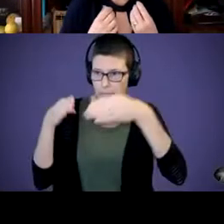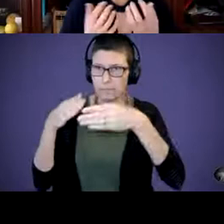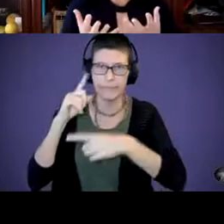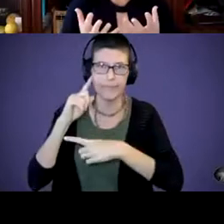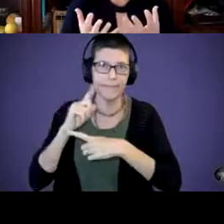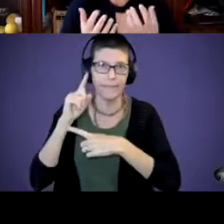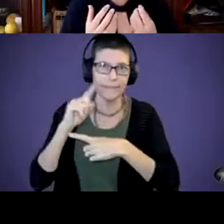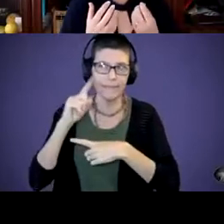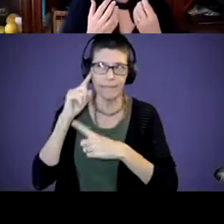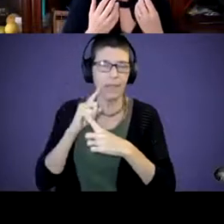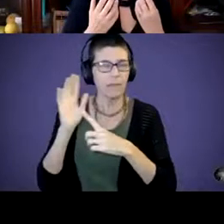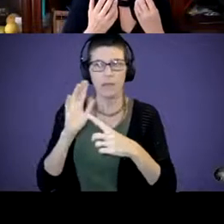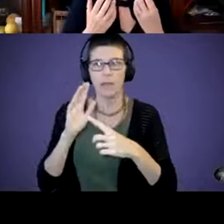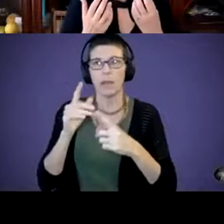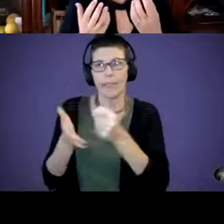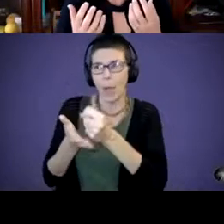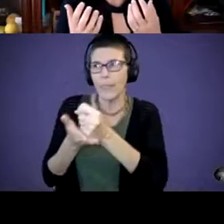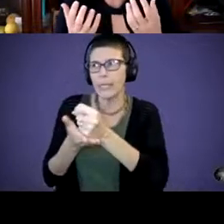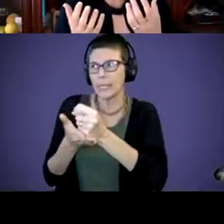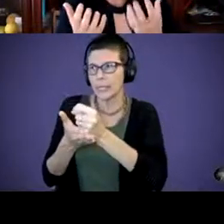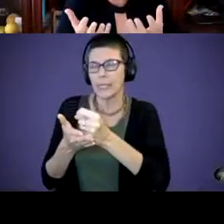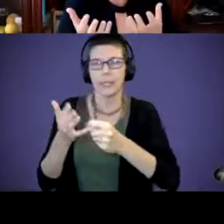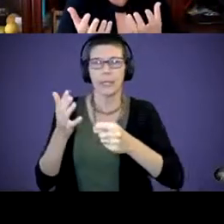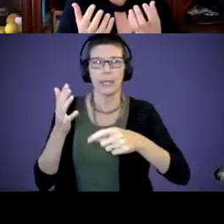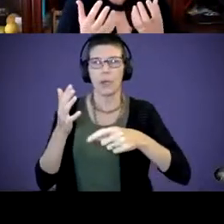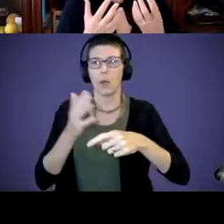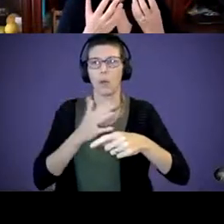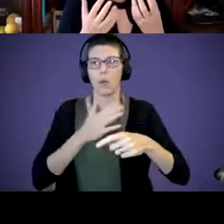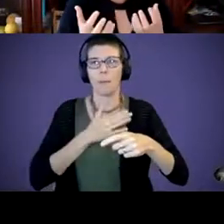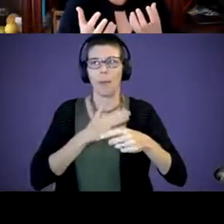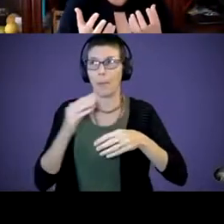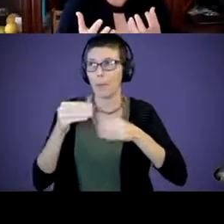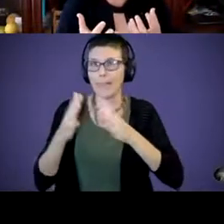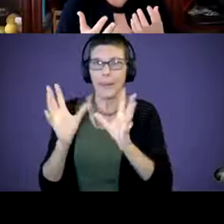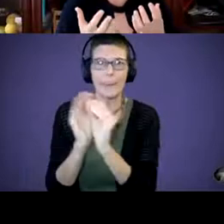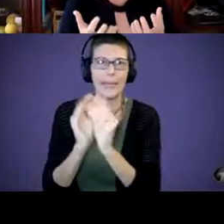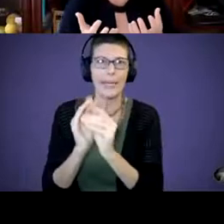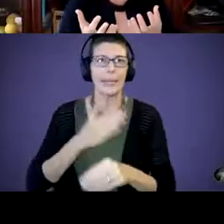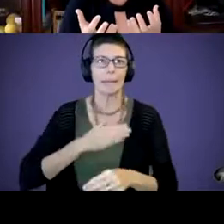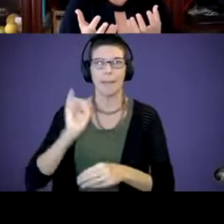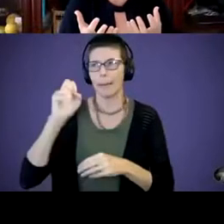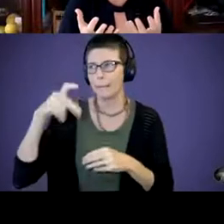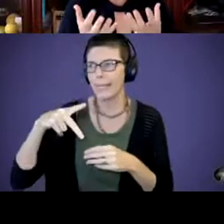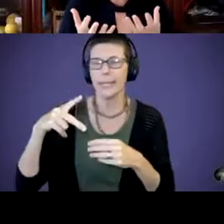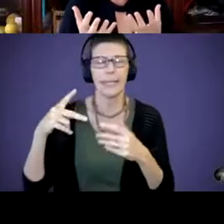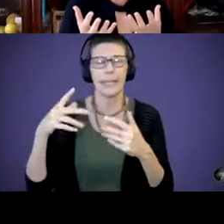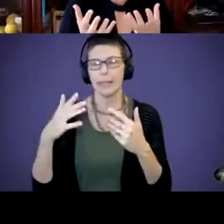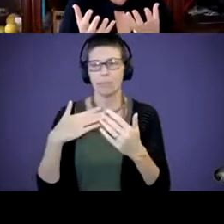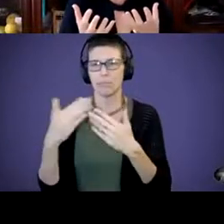therapy or my provider meeting or my IEP or whatever that looked like. He was my baby.